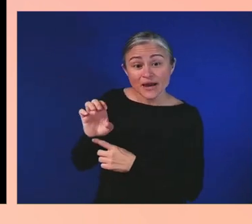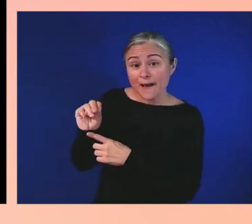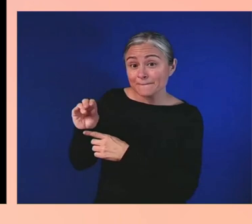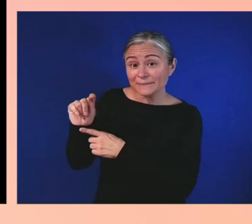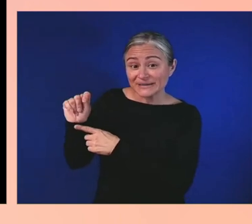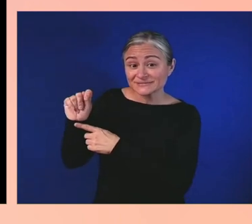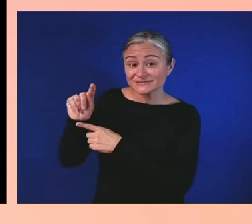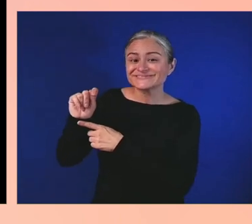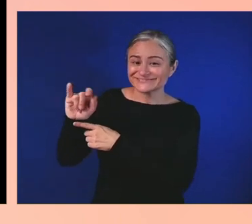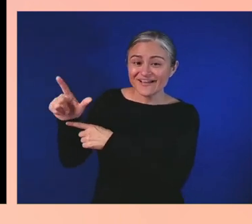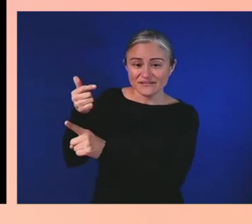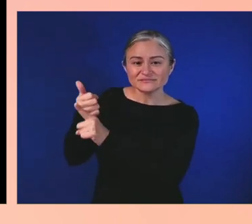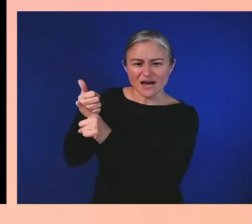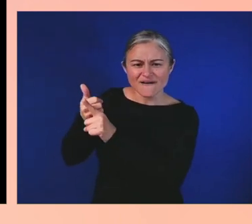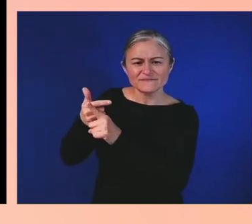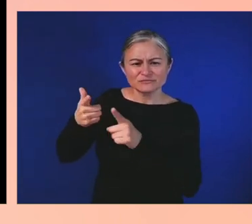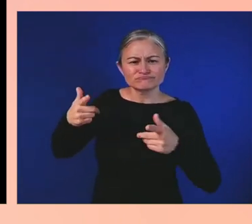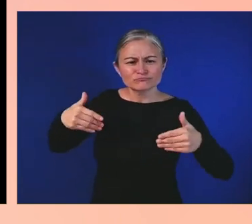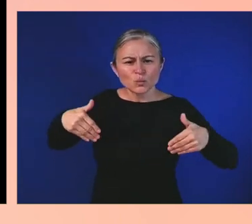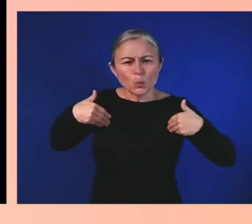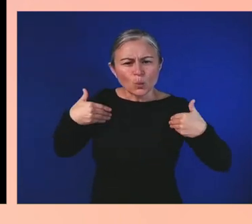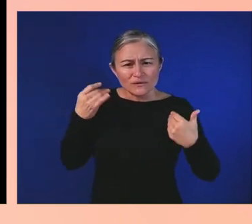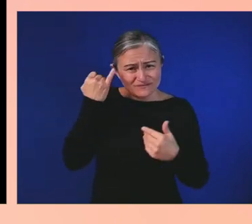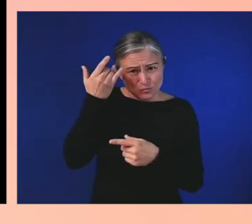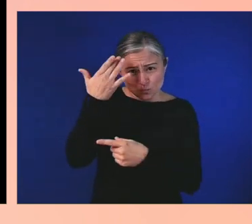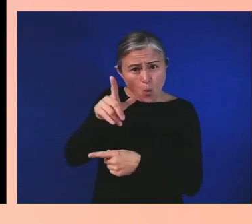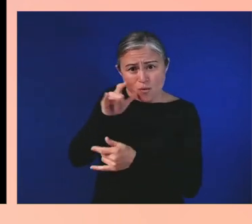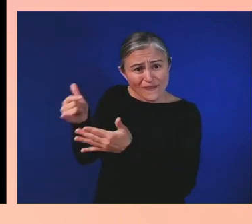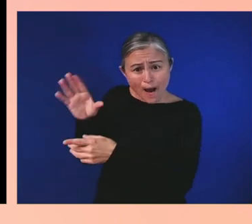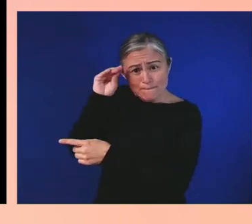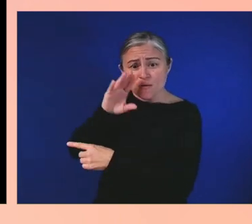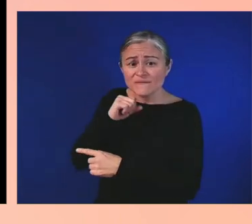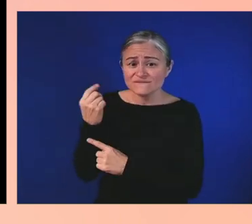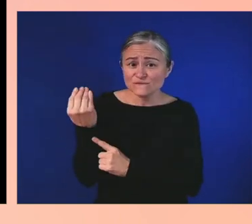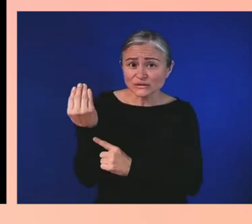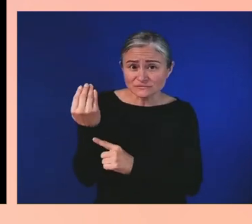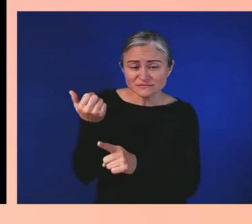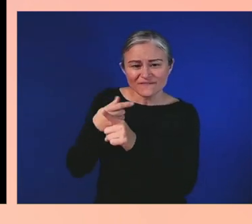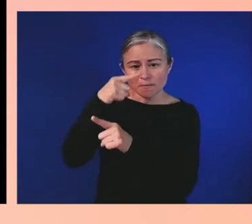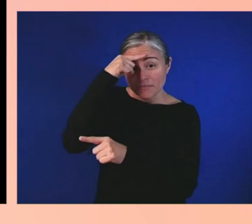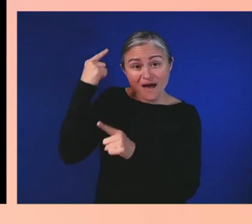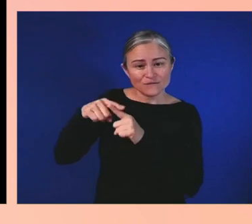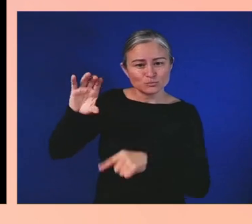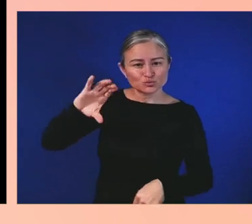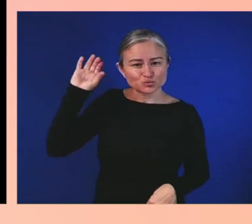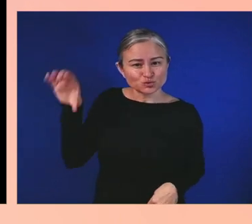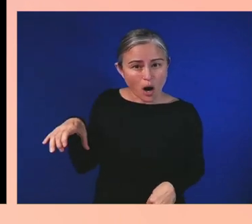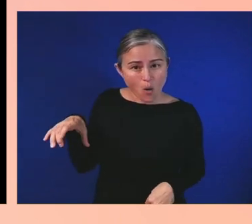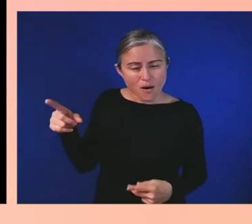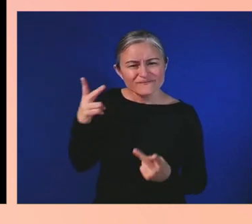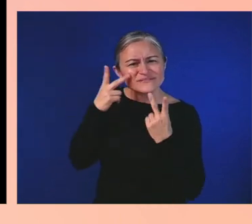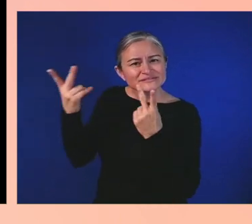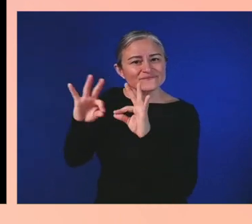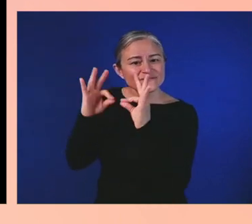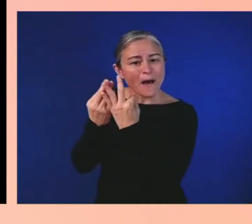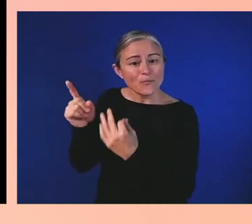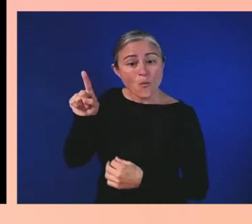who was visiting his family in Mississippi. He was brutally murdered, and for many, he is considered to be